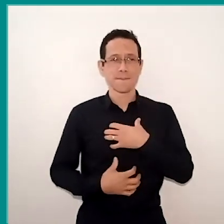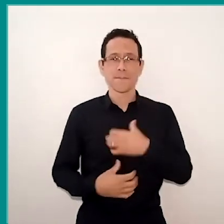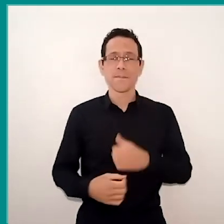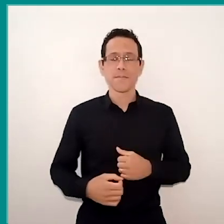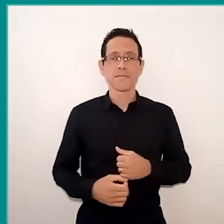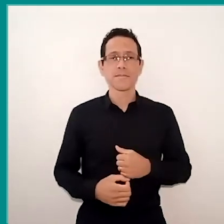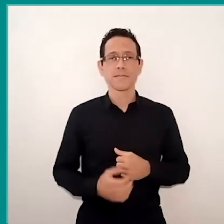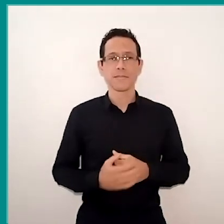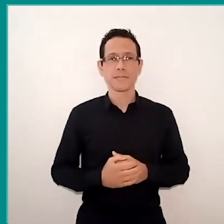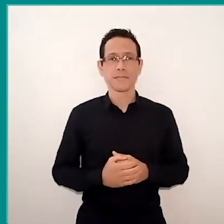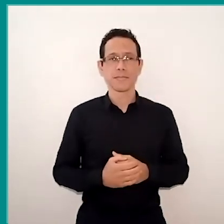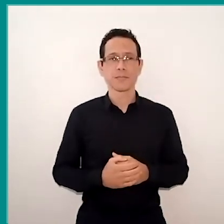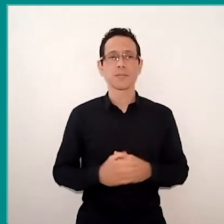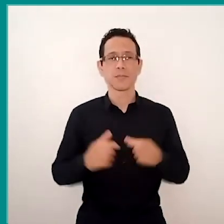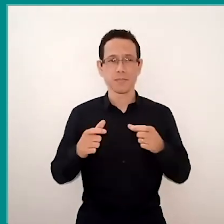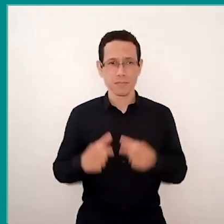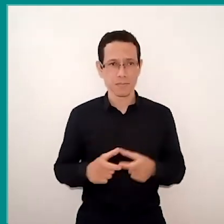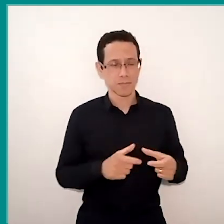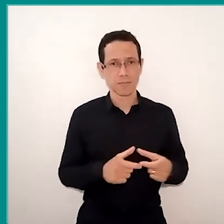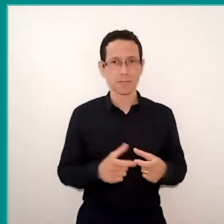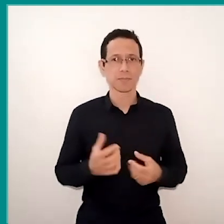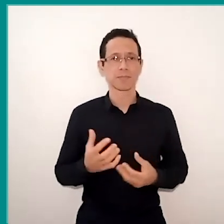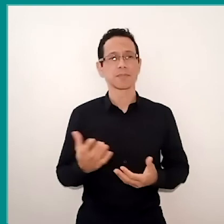be that welcoming place to the people